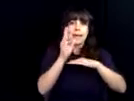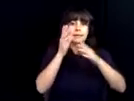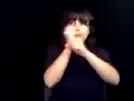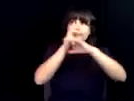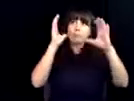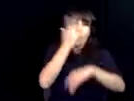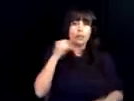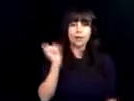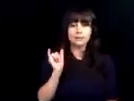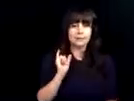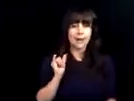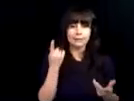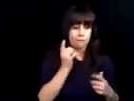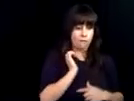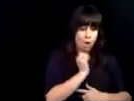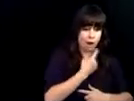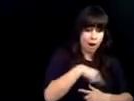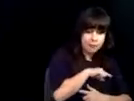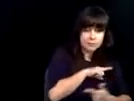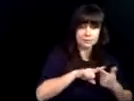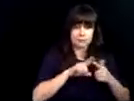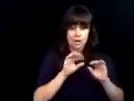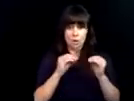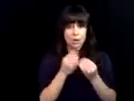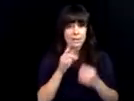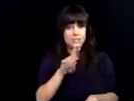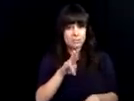from around the state, no one had any idea what lay